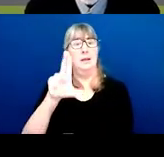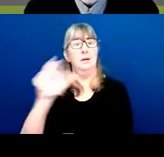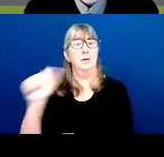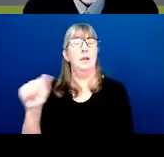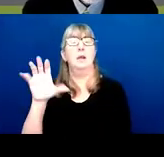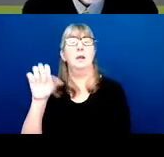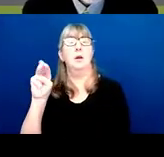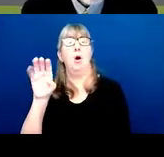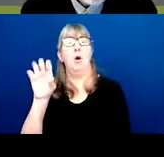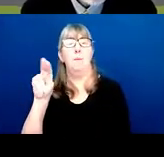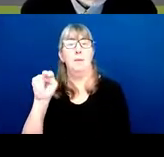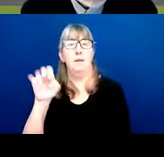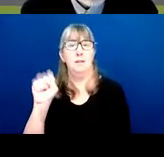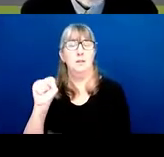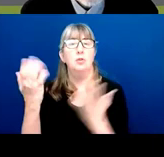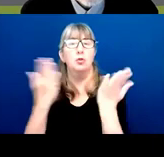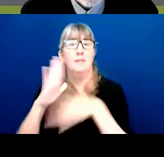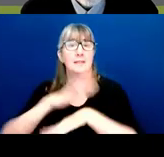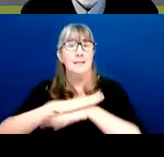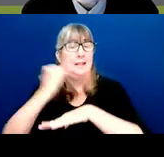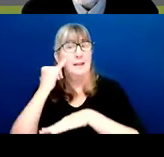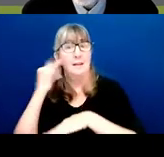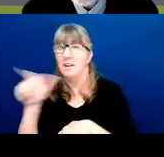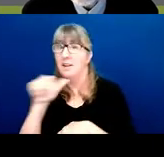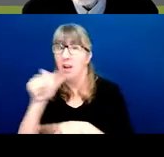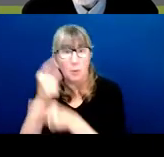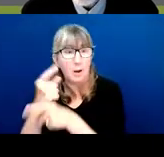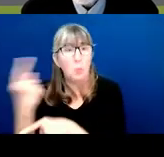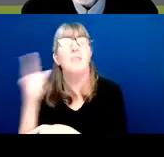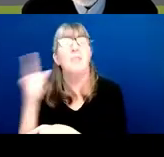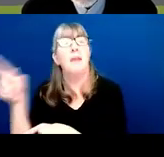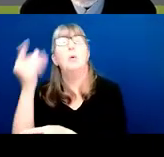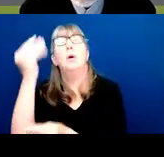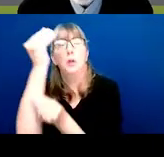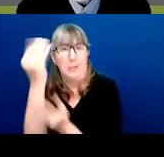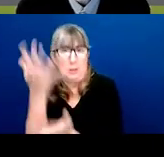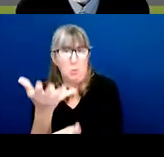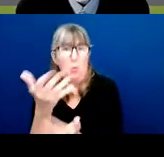If they're not the right people to speak to they're going to direct you to the right people. More importantly though,